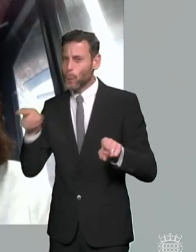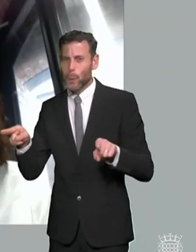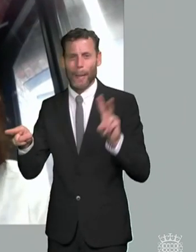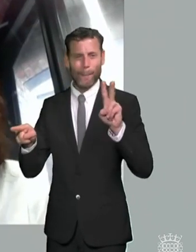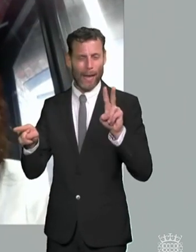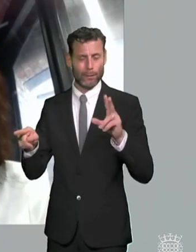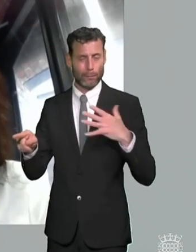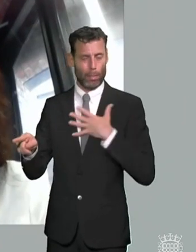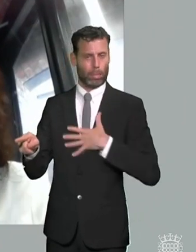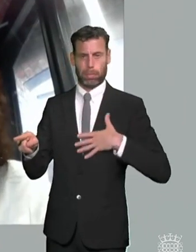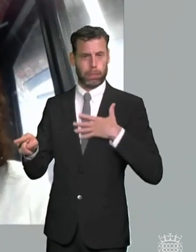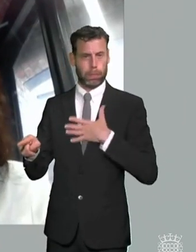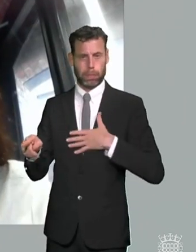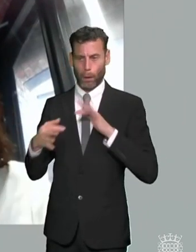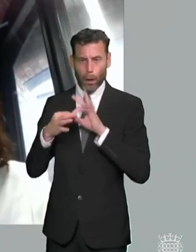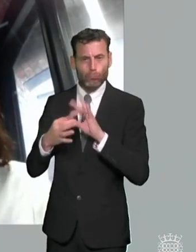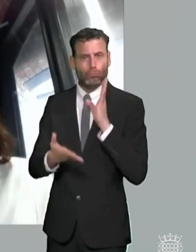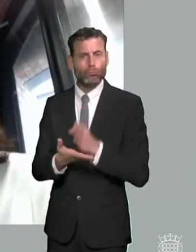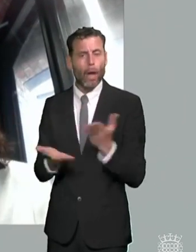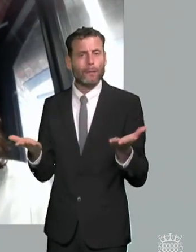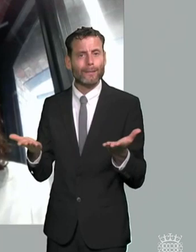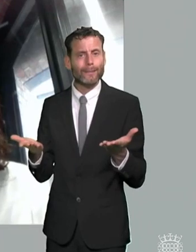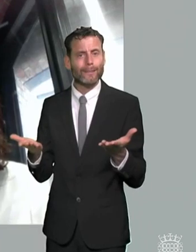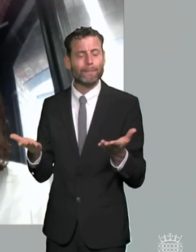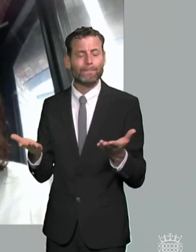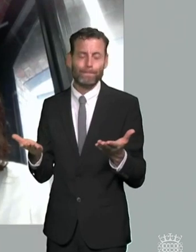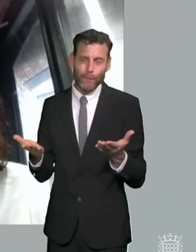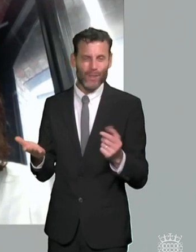provision or additional support or changes in um training or whatever it might be um